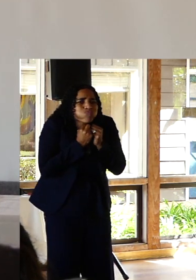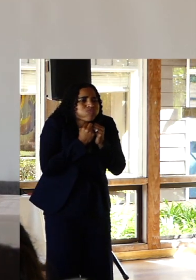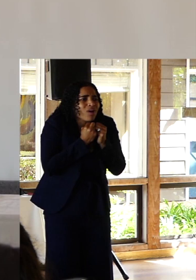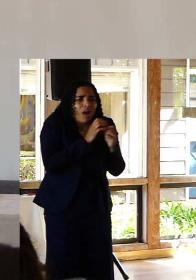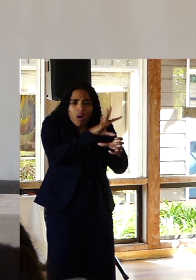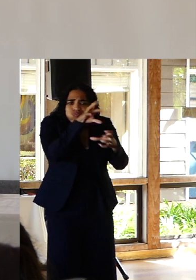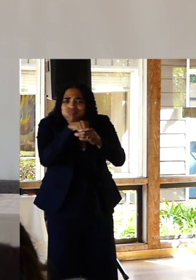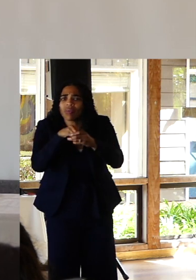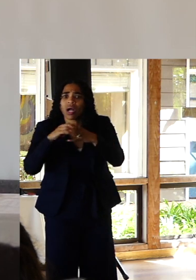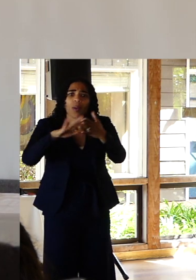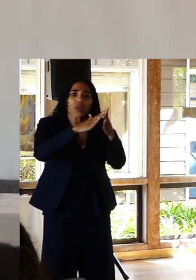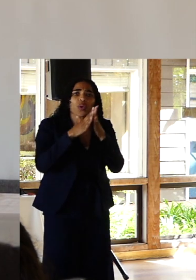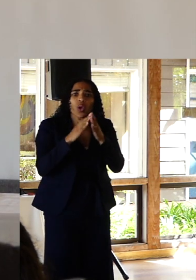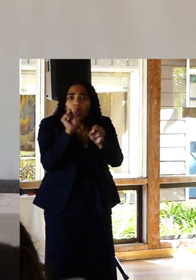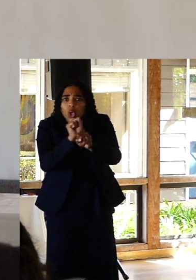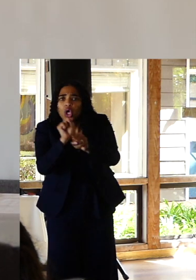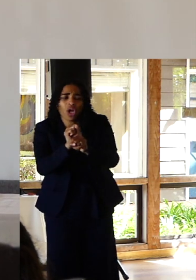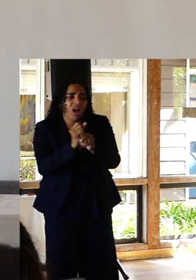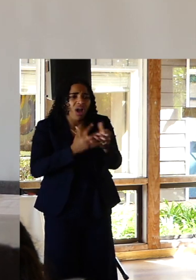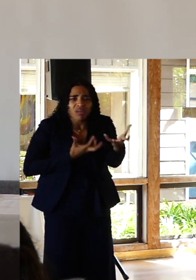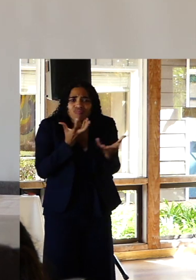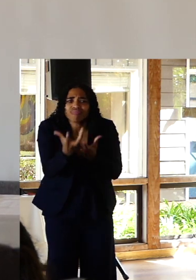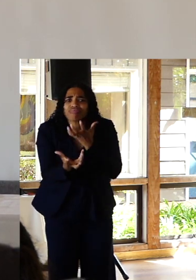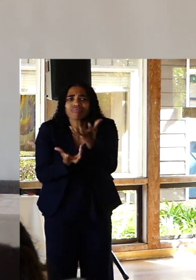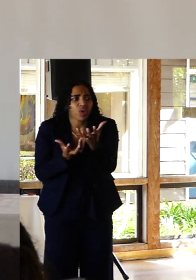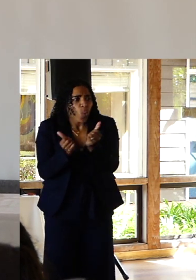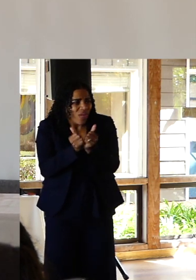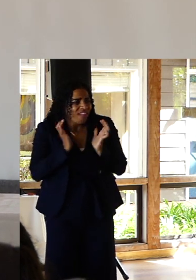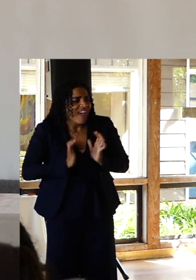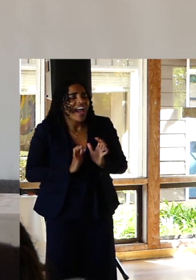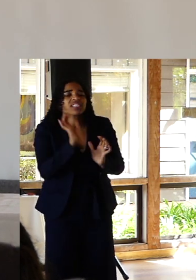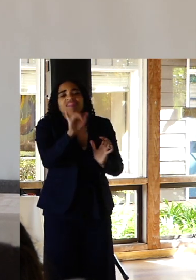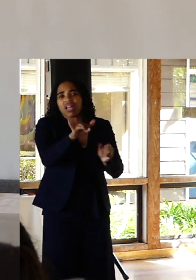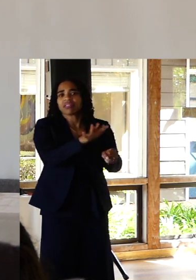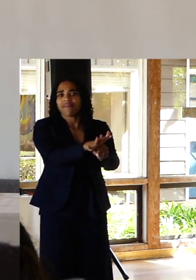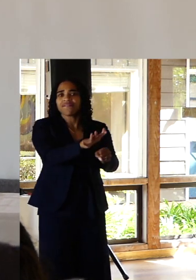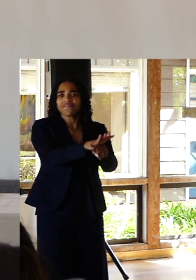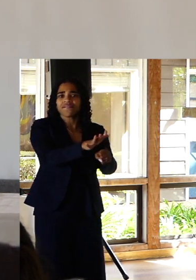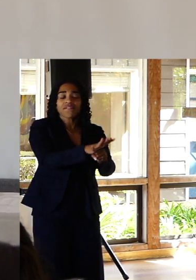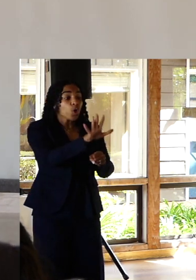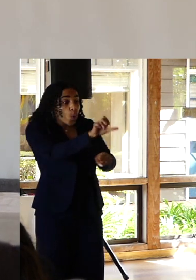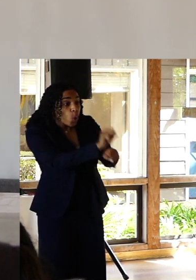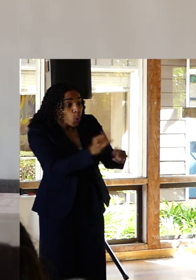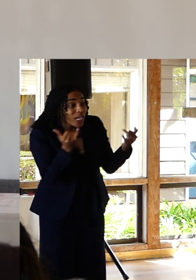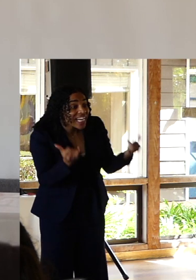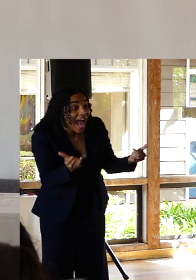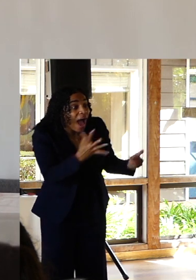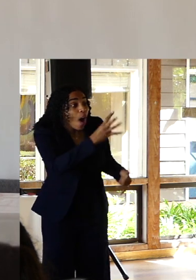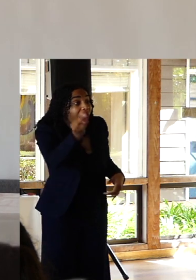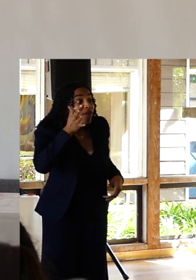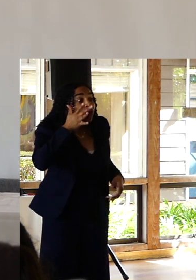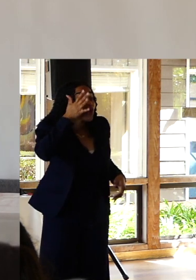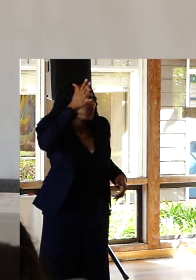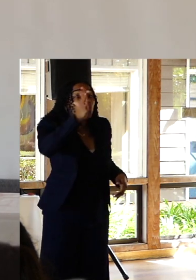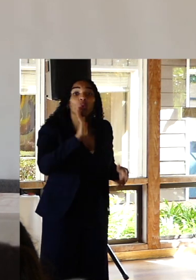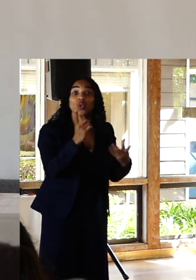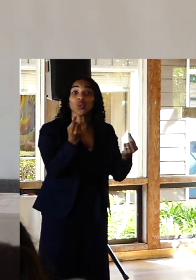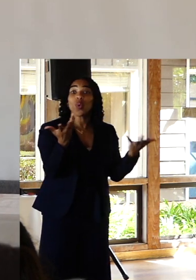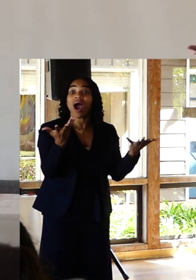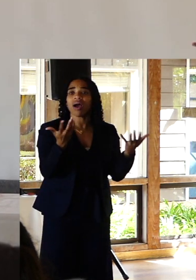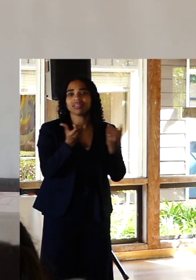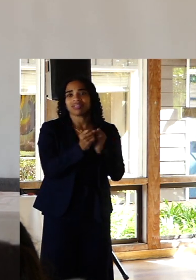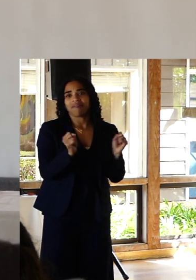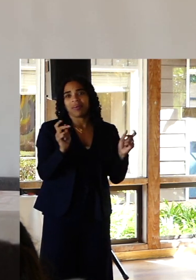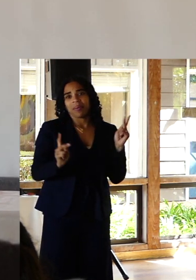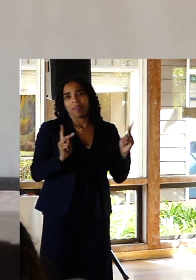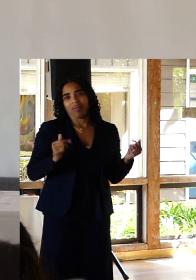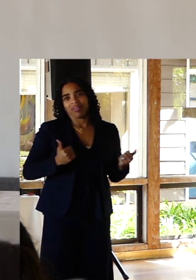To your community is enough. Your work now and in the future will save lives.